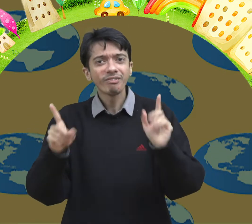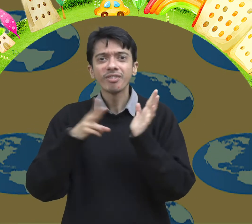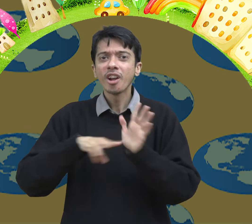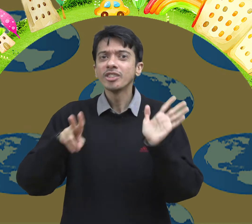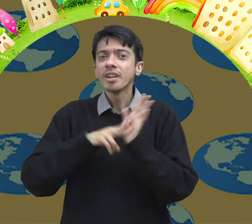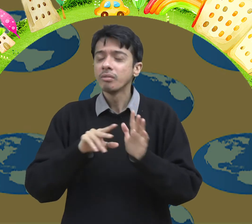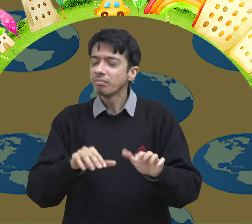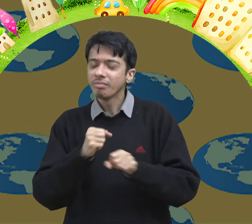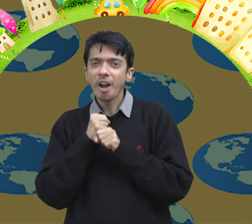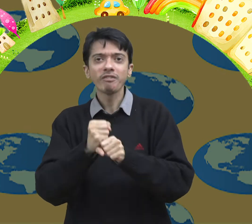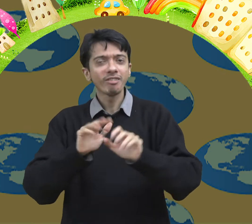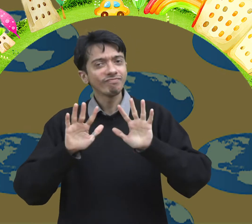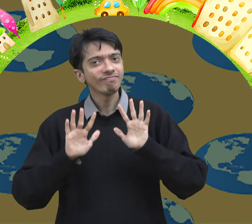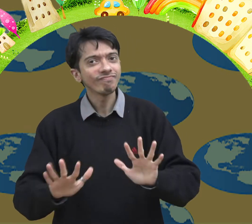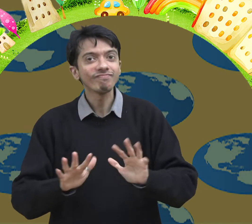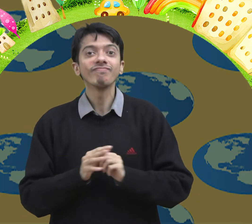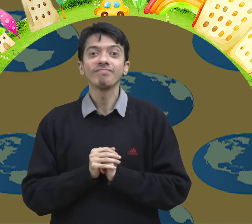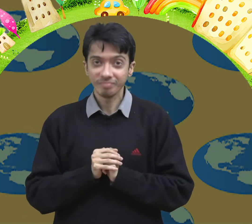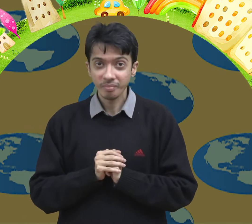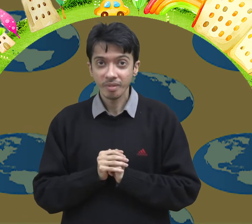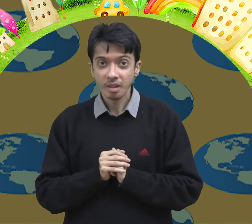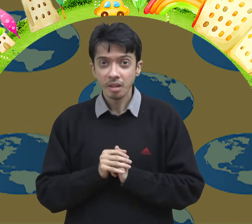They are the gifts of nature.